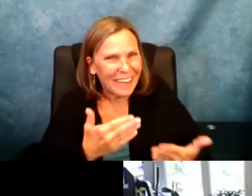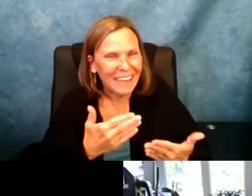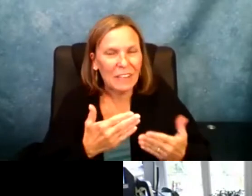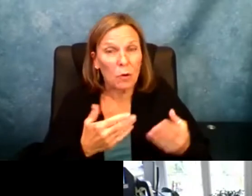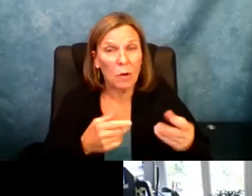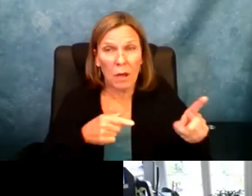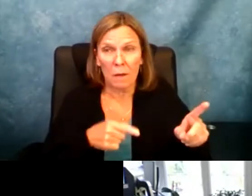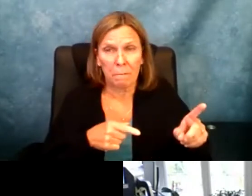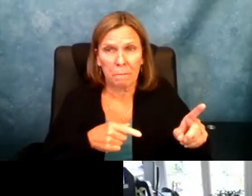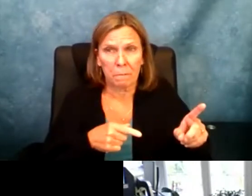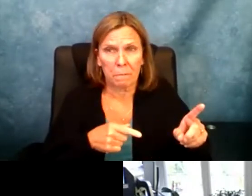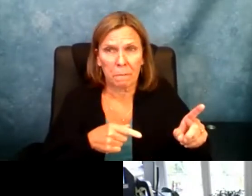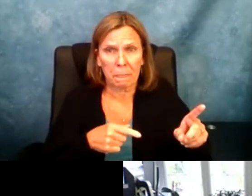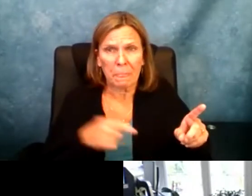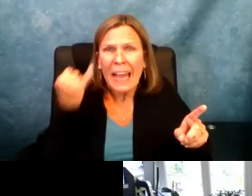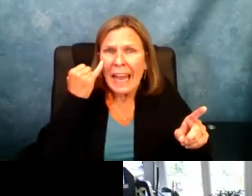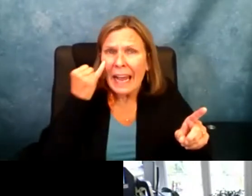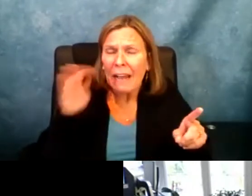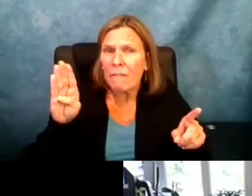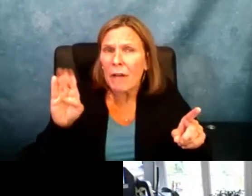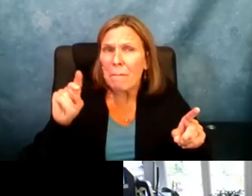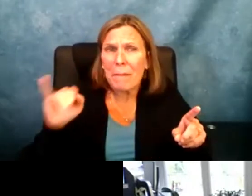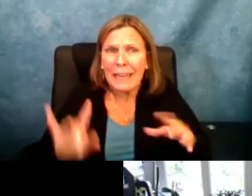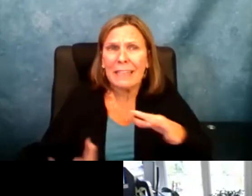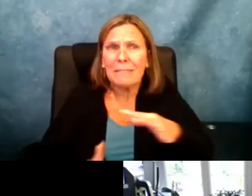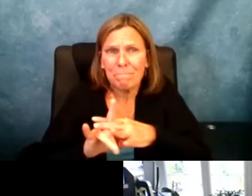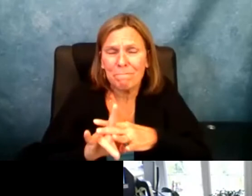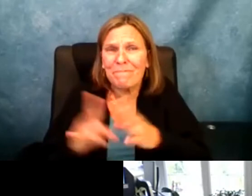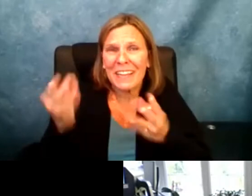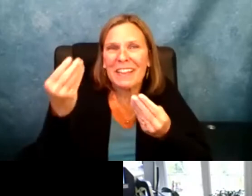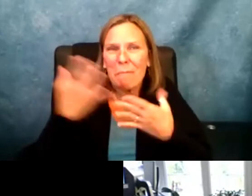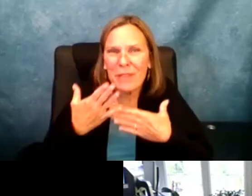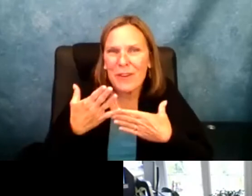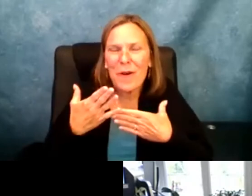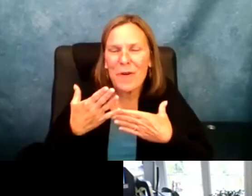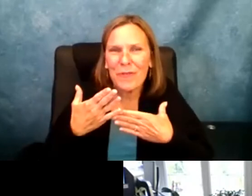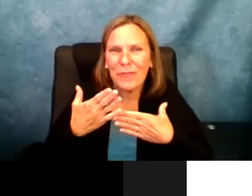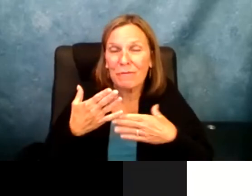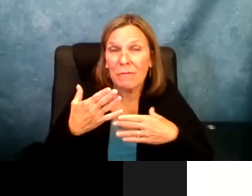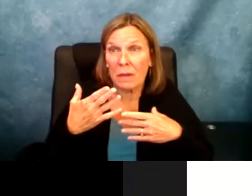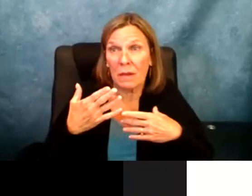Yeah. Sefakor: OK. Thank you, all. Please let me know if Benny